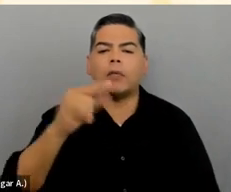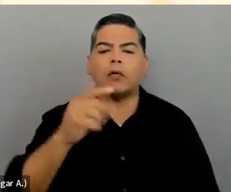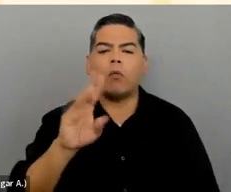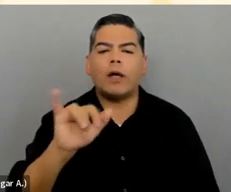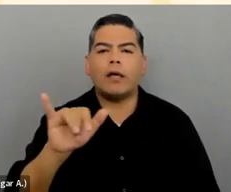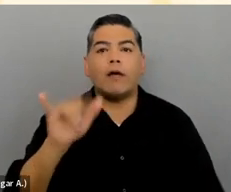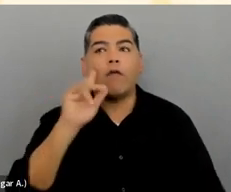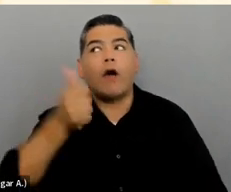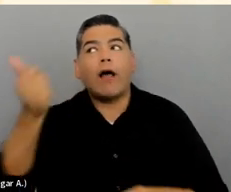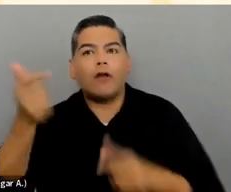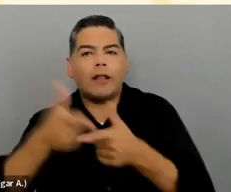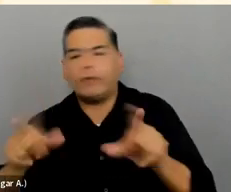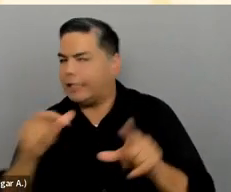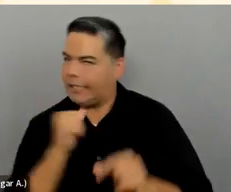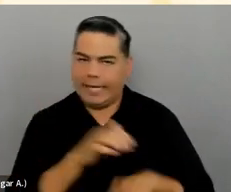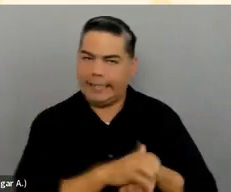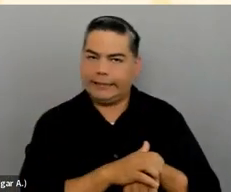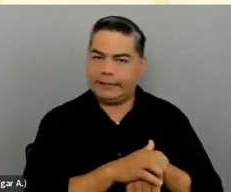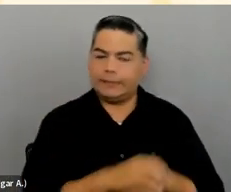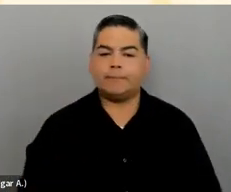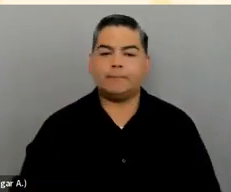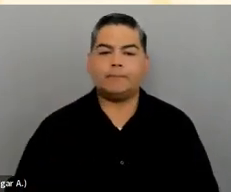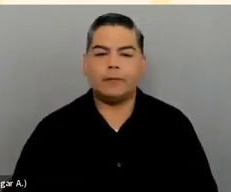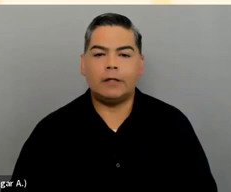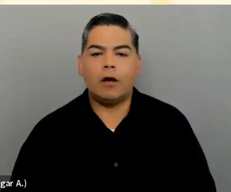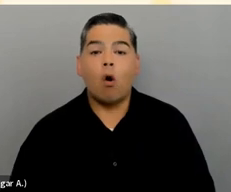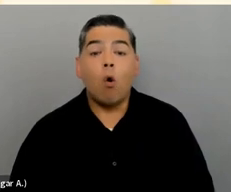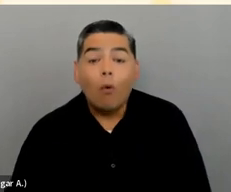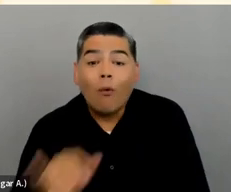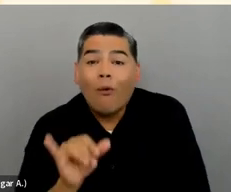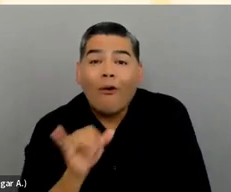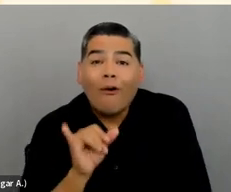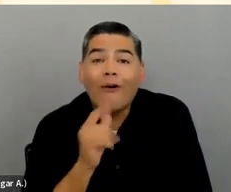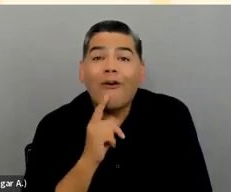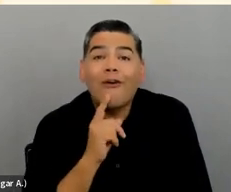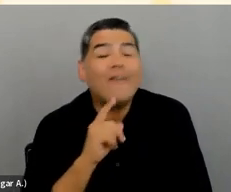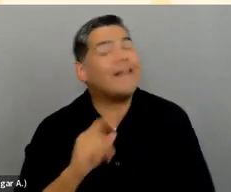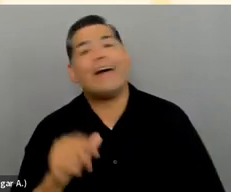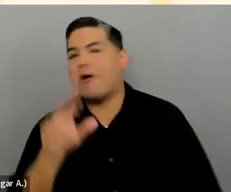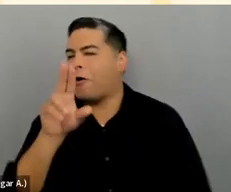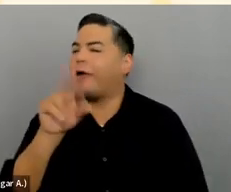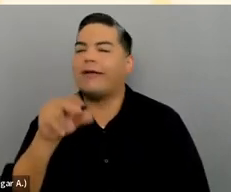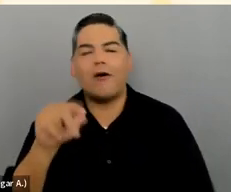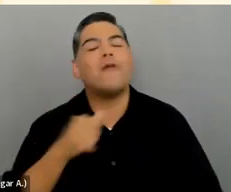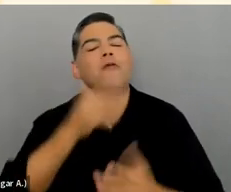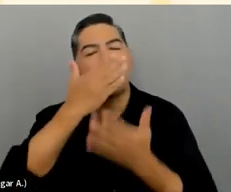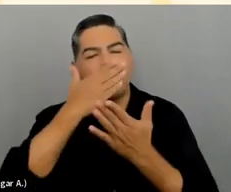Ooh. No. And that's a very good question. Not that I know of off the top of my head.